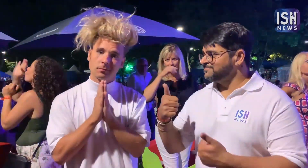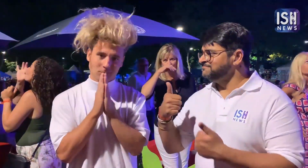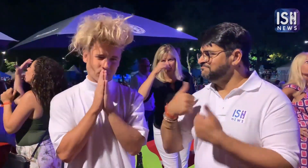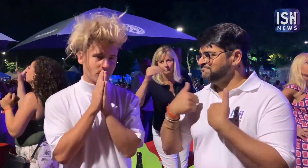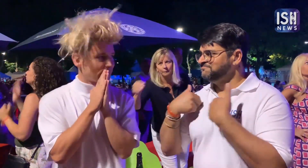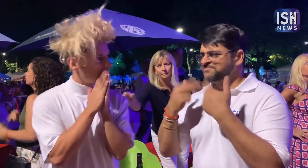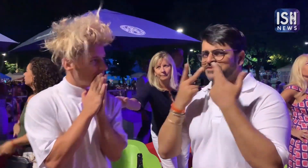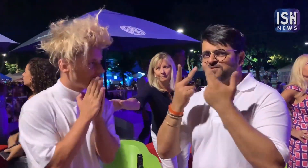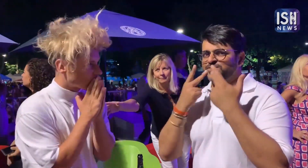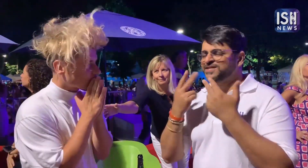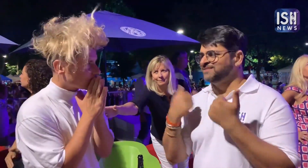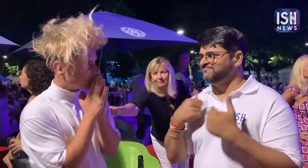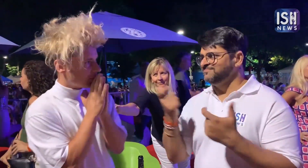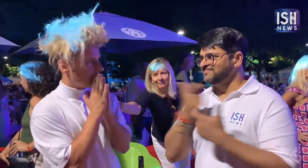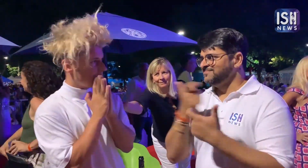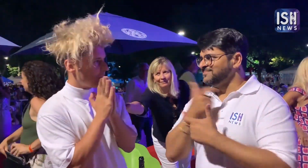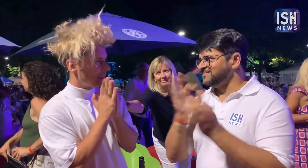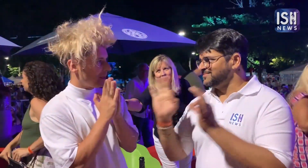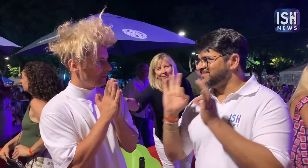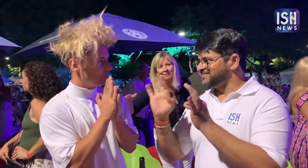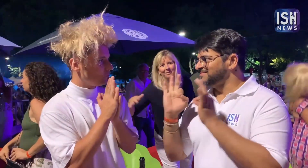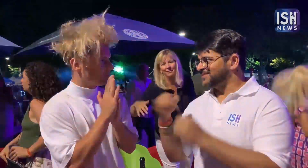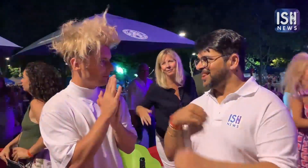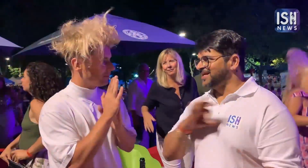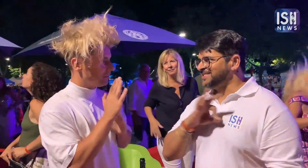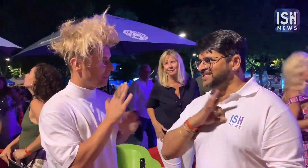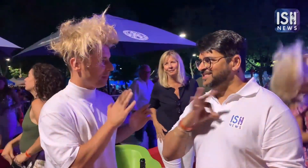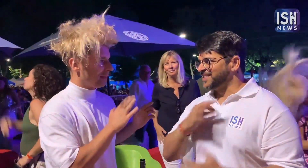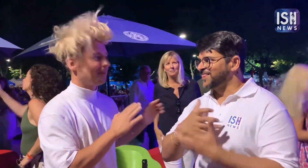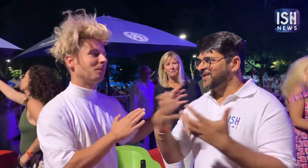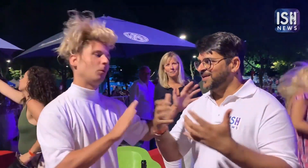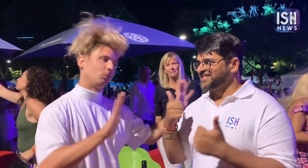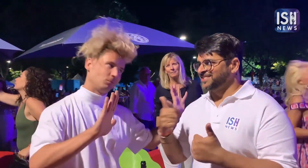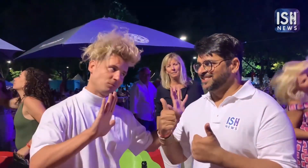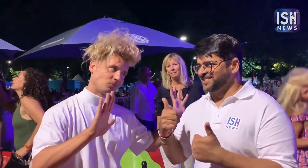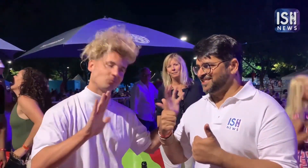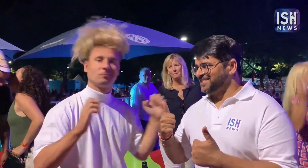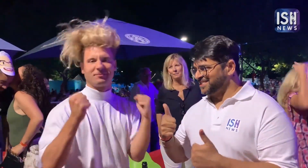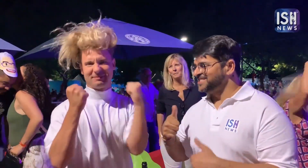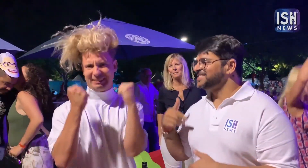I have seen your videos. They are very funny. I like it a lot. Yes!